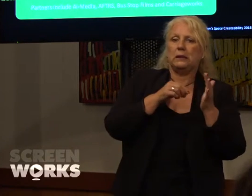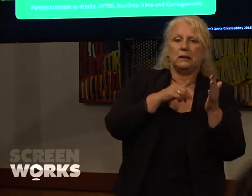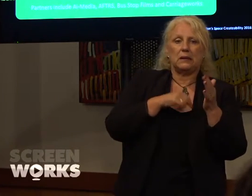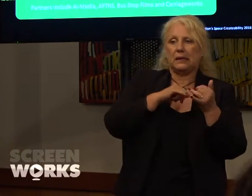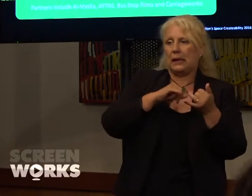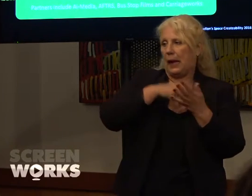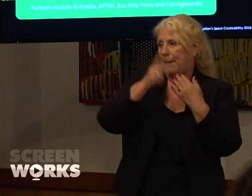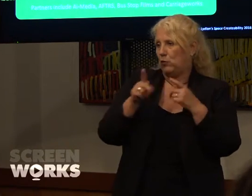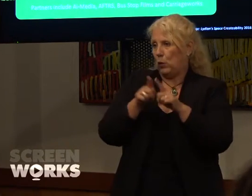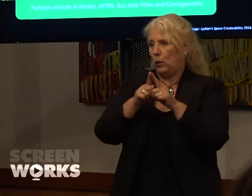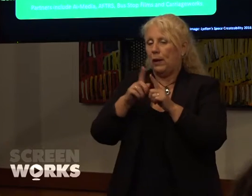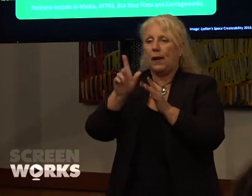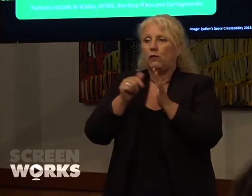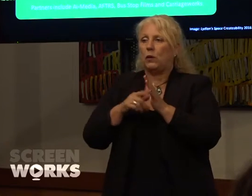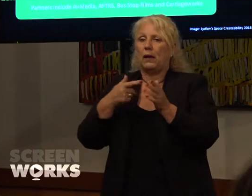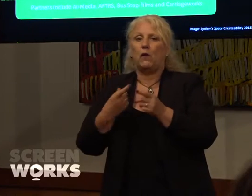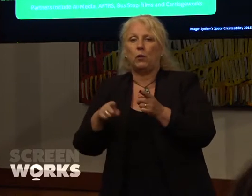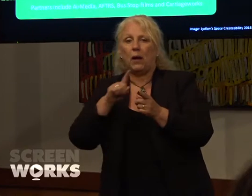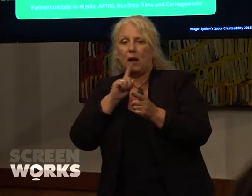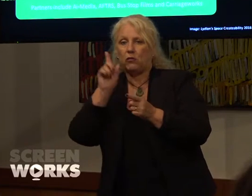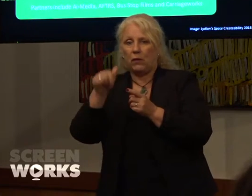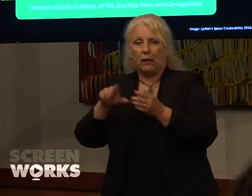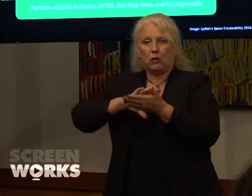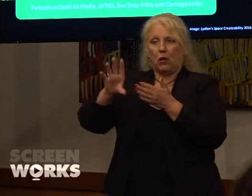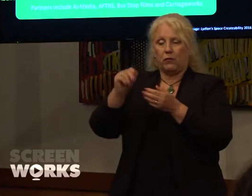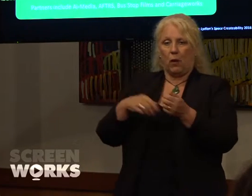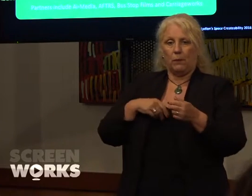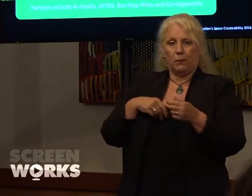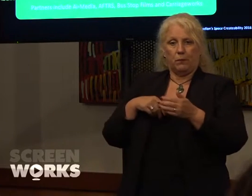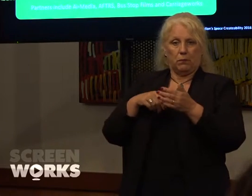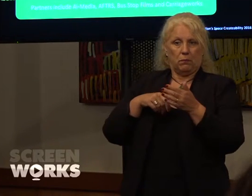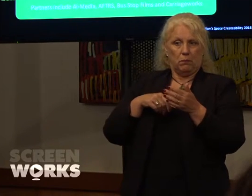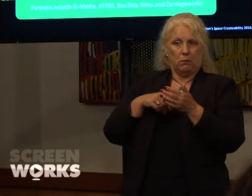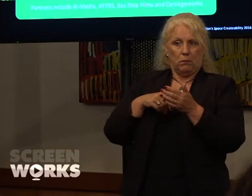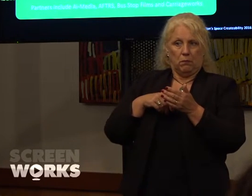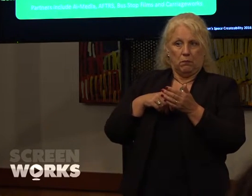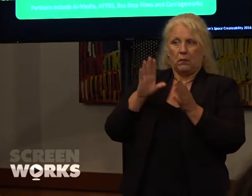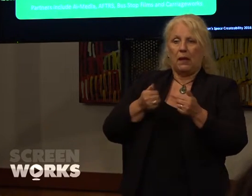production finance, the production companies have to offer a paid attachment.